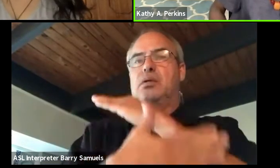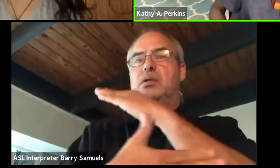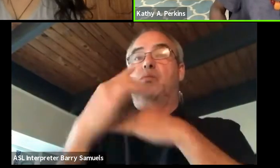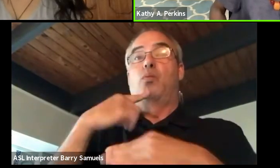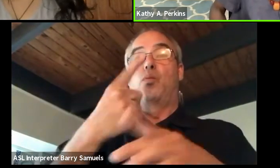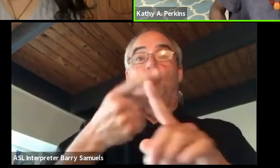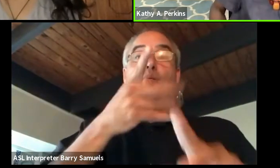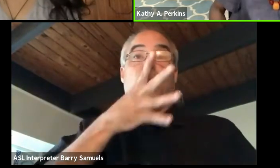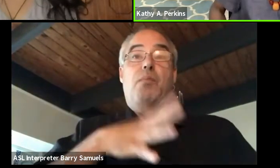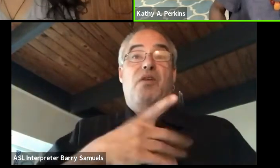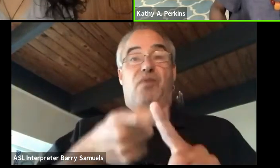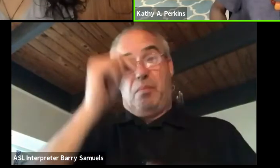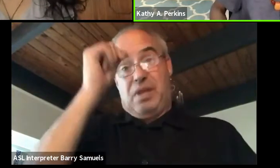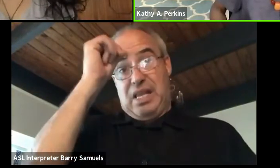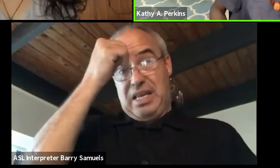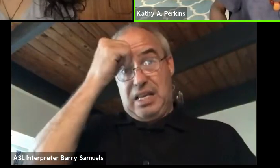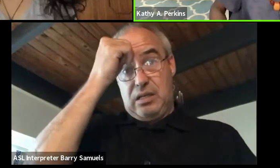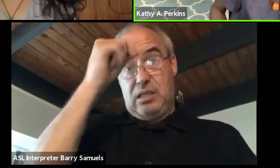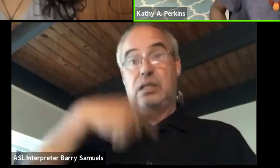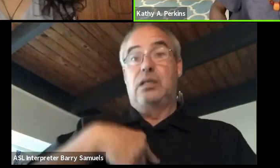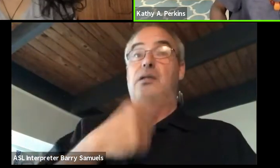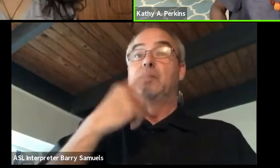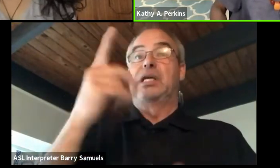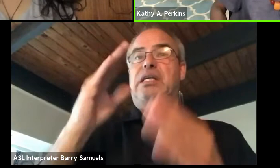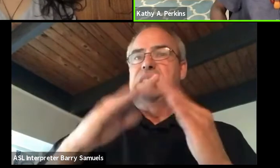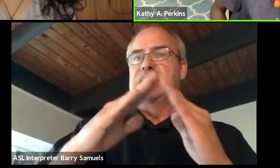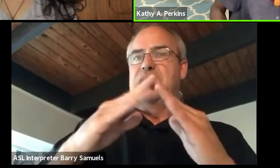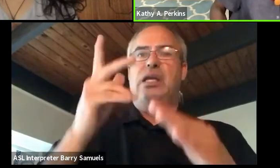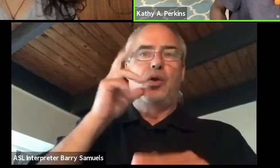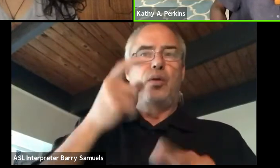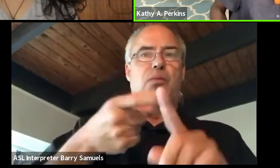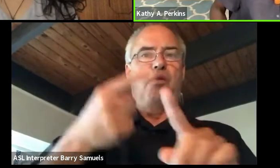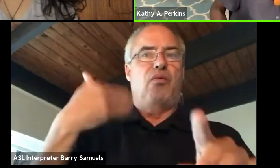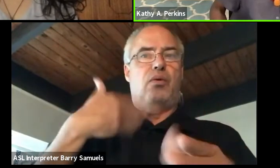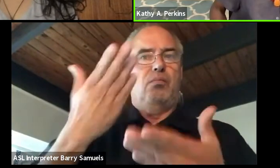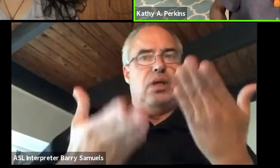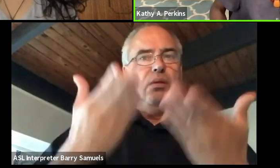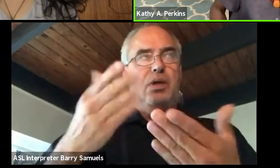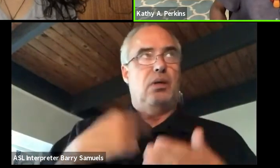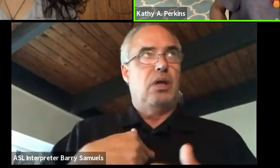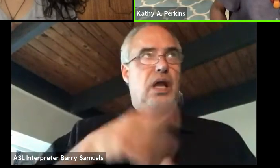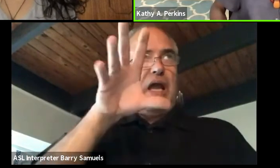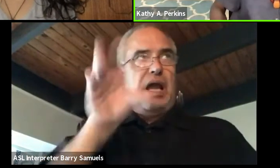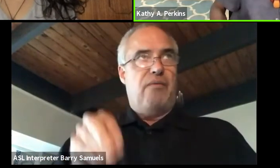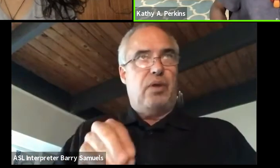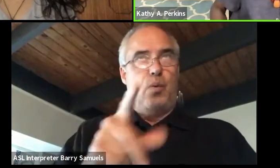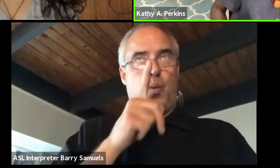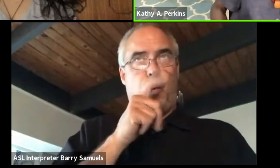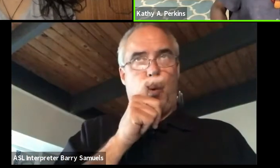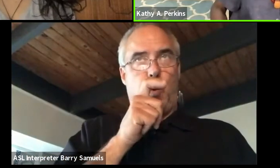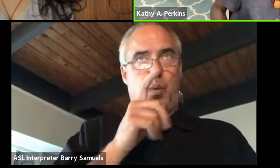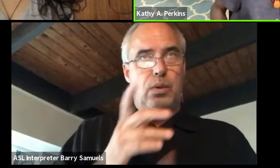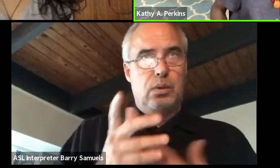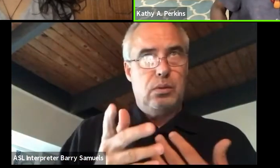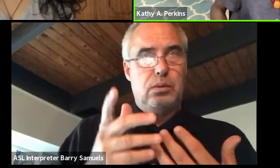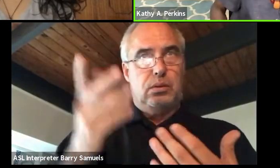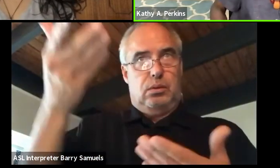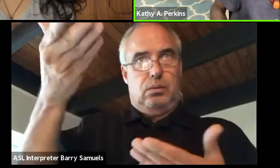these are cities may have heard of them before. These are Africans who were brought to India as slaves